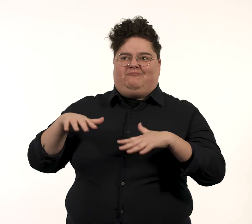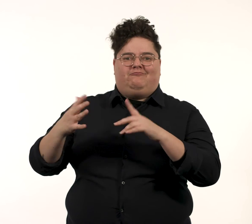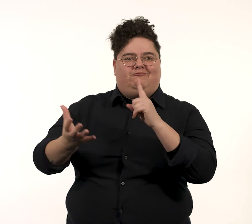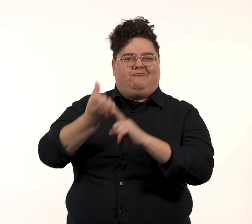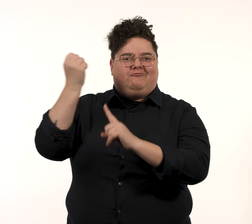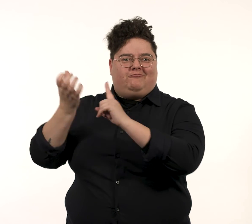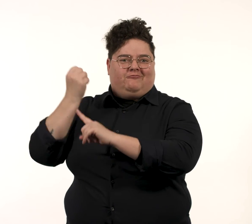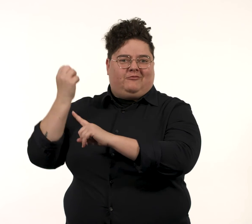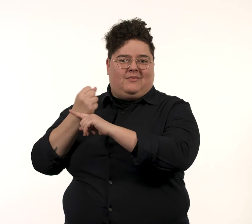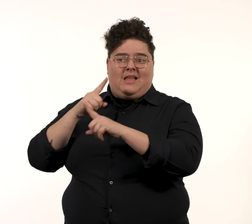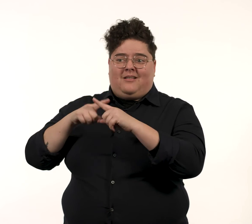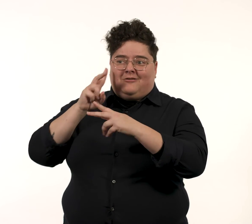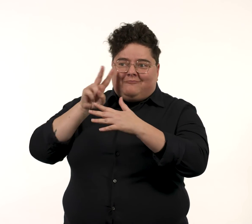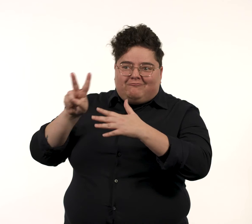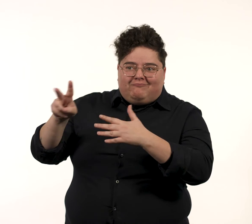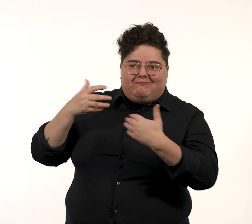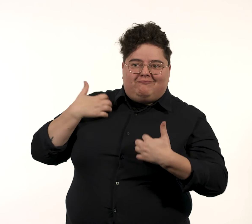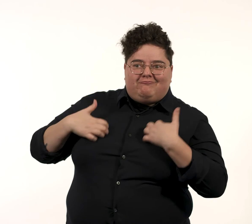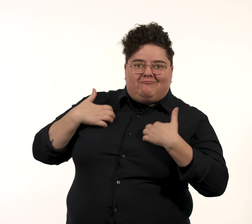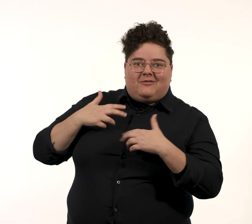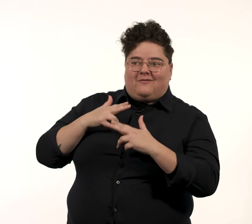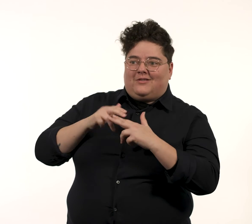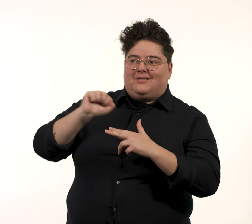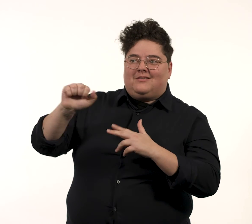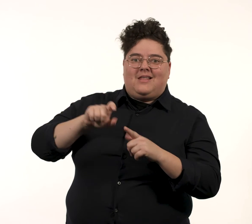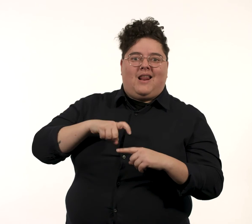athlete and his work as an advocate for people with disability.